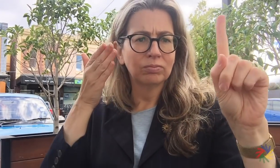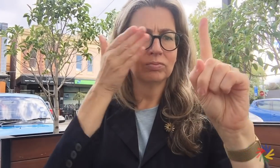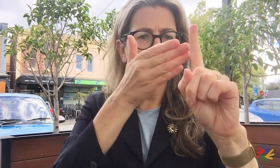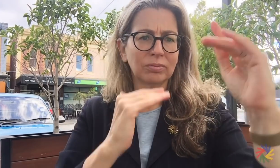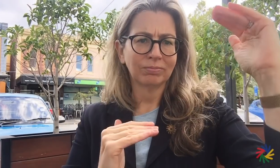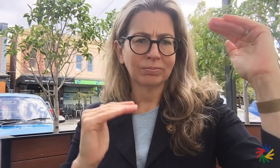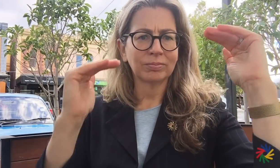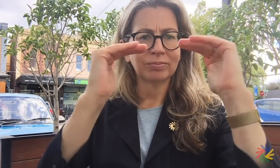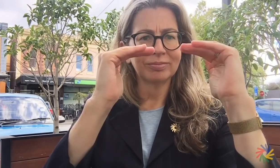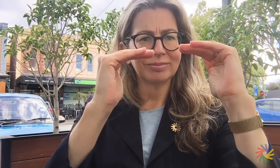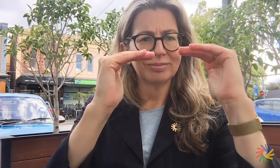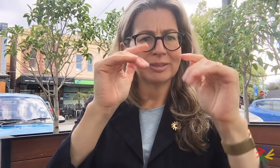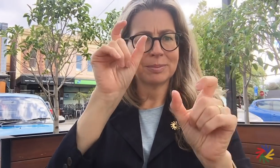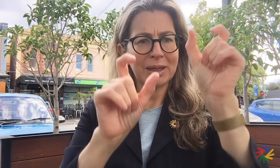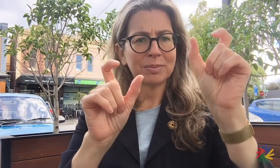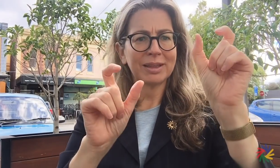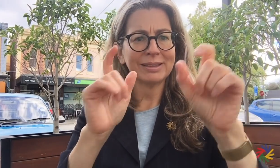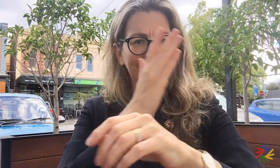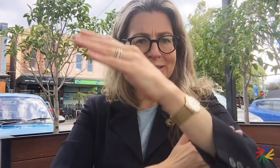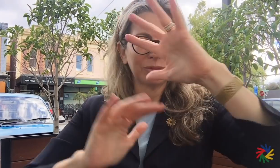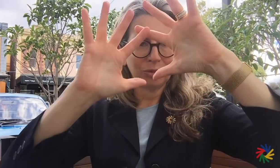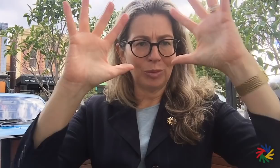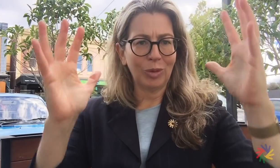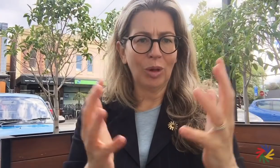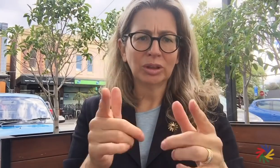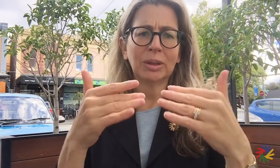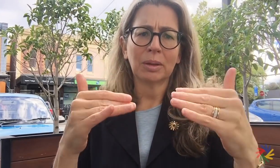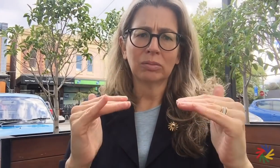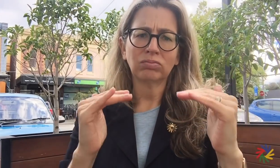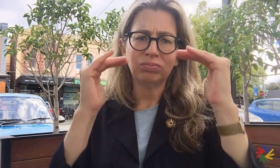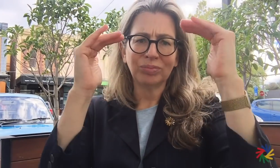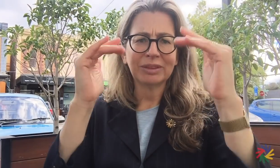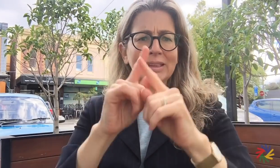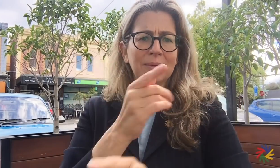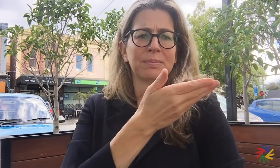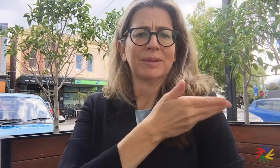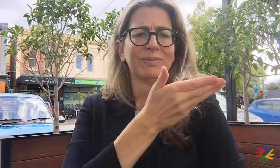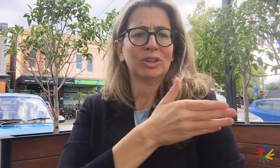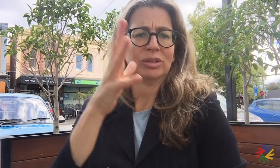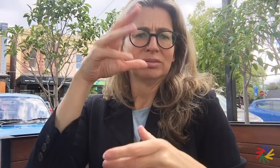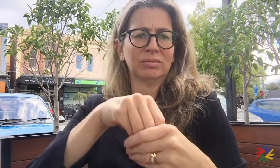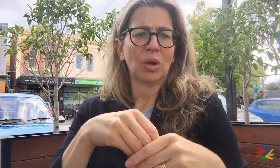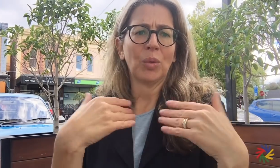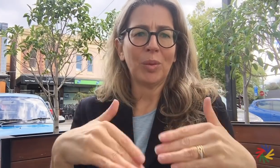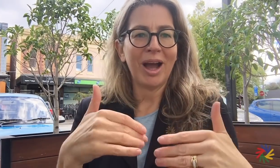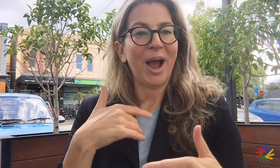non-discrimination for people with disabilities and is a very prestigious appointment.